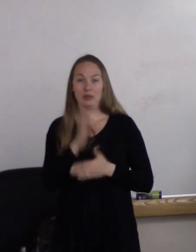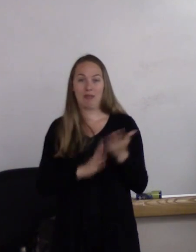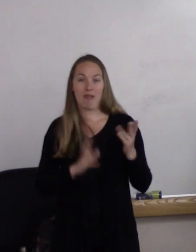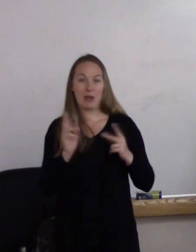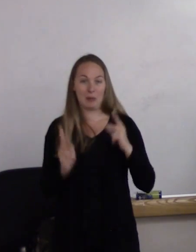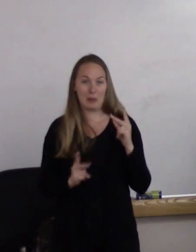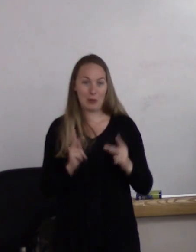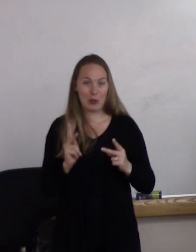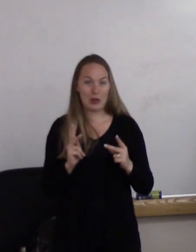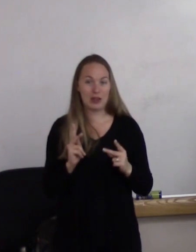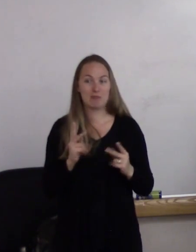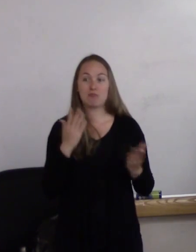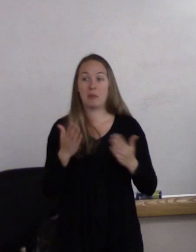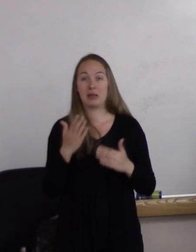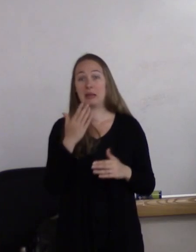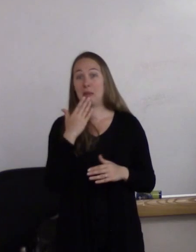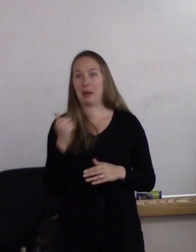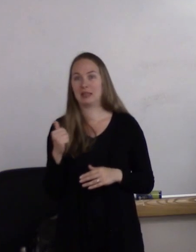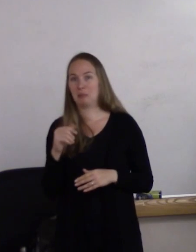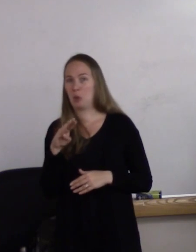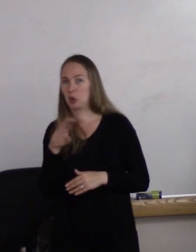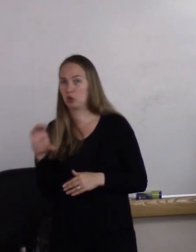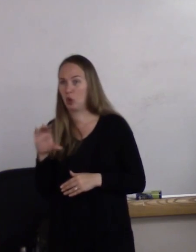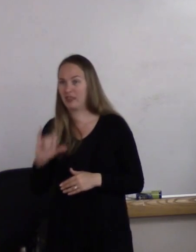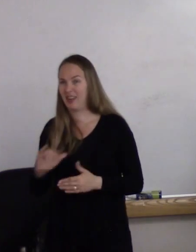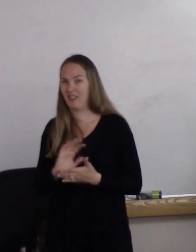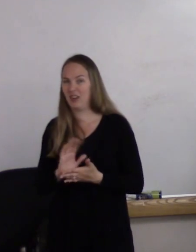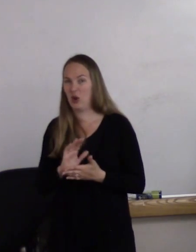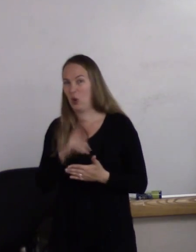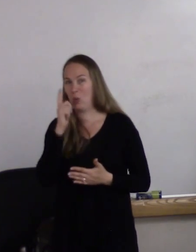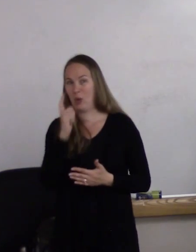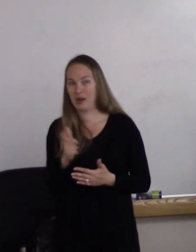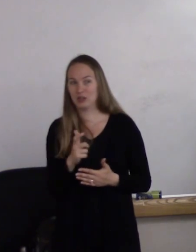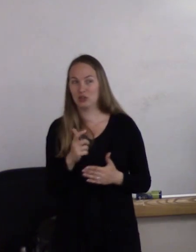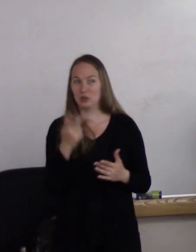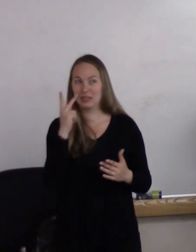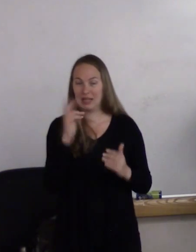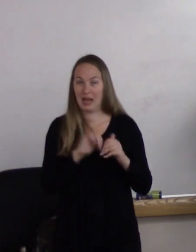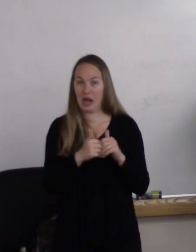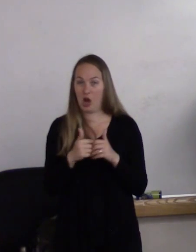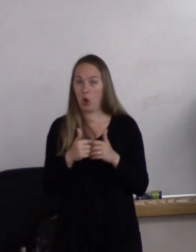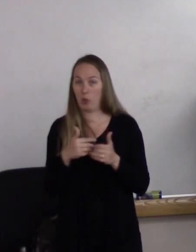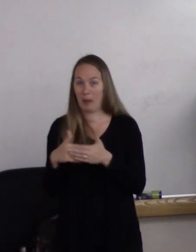Probably the best birth control is that video. So if you haven't seen it,